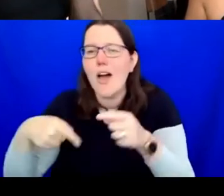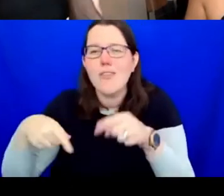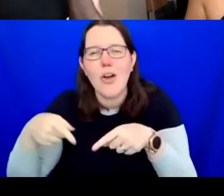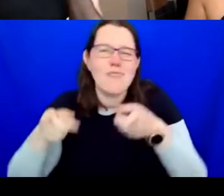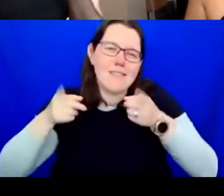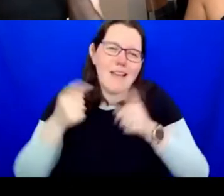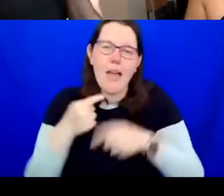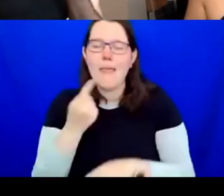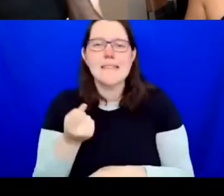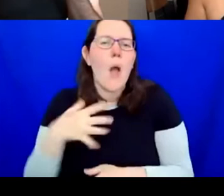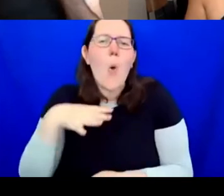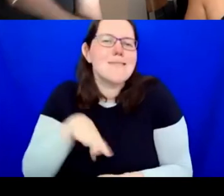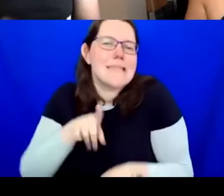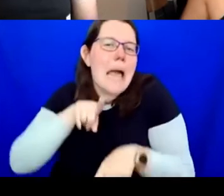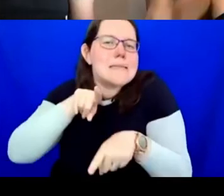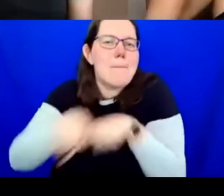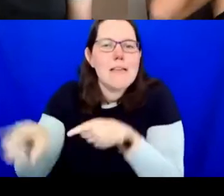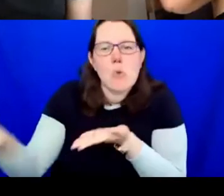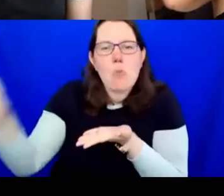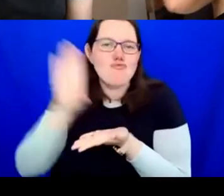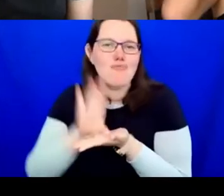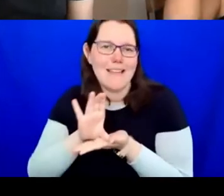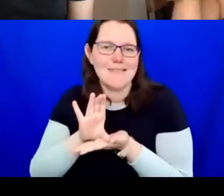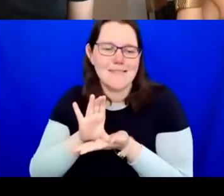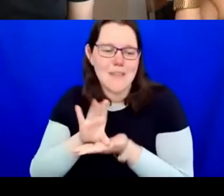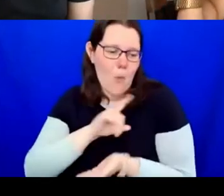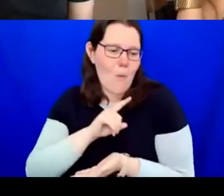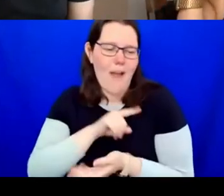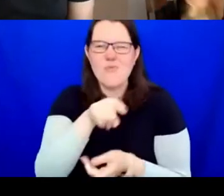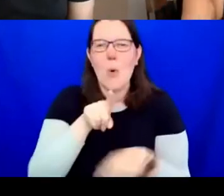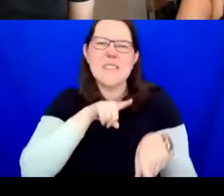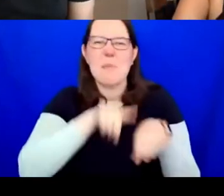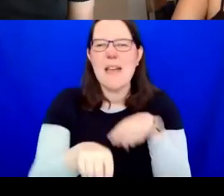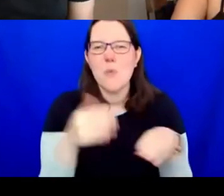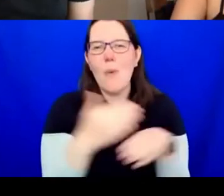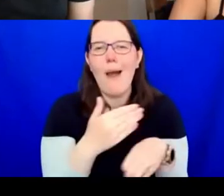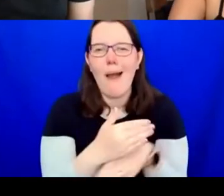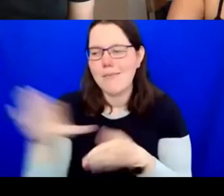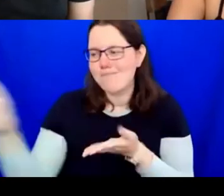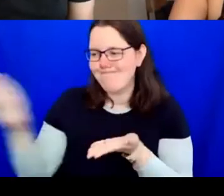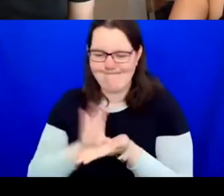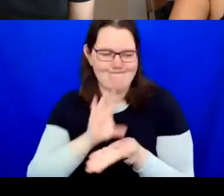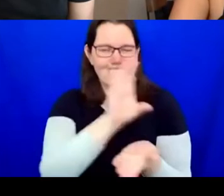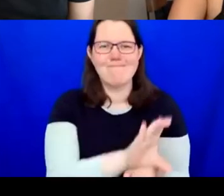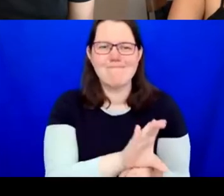a "special" funds to support "specialist" work, or the perception is that they need specialist staff.